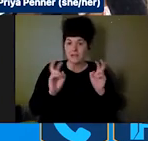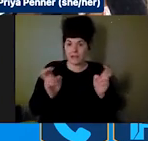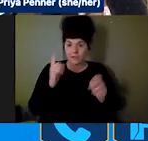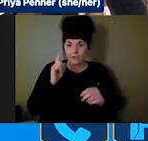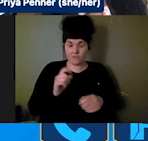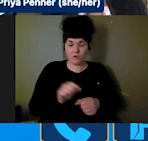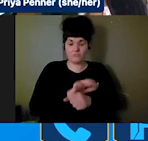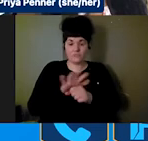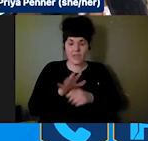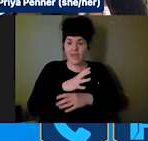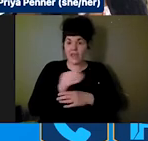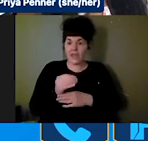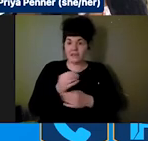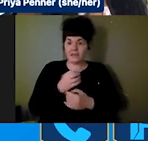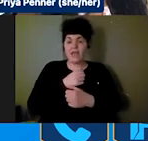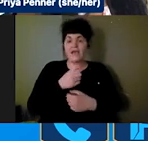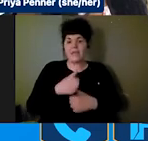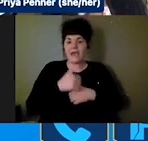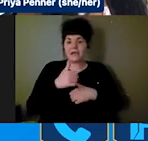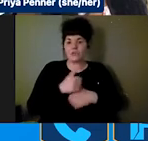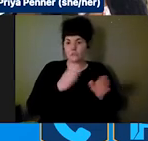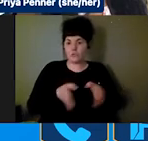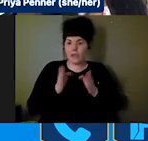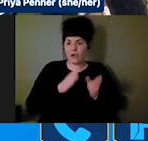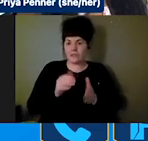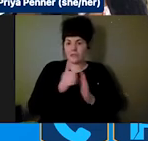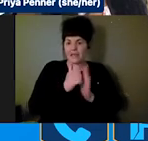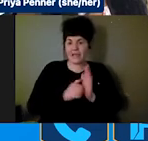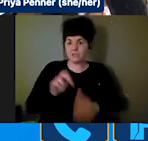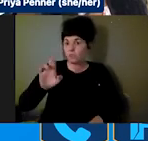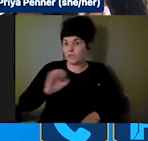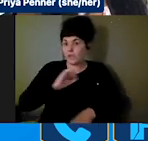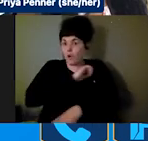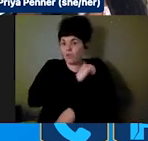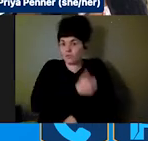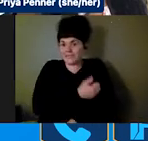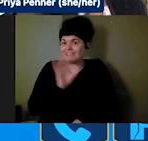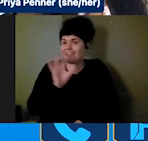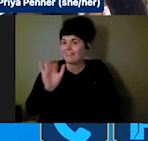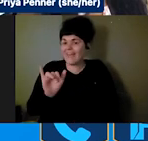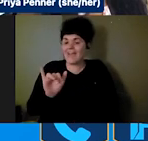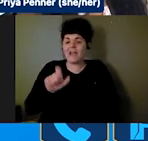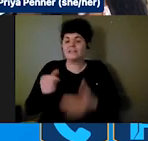hazards act reauthorization act that has to happen every five years and we're looking